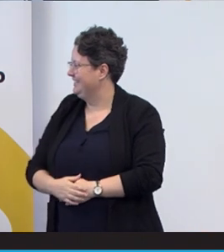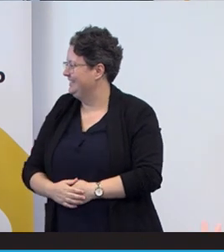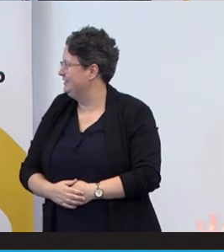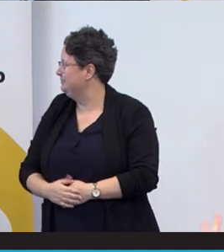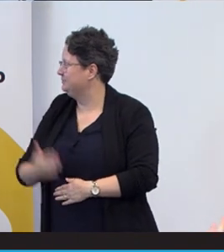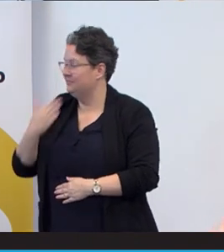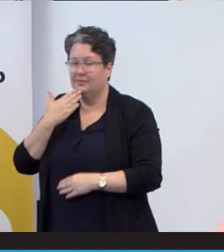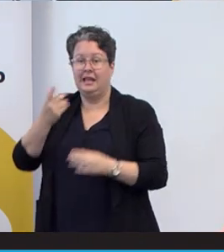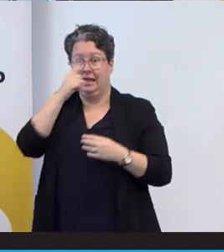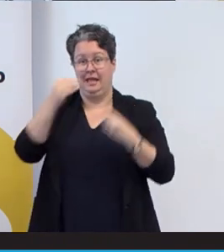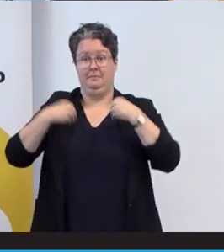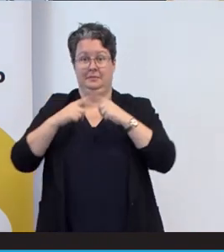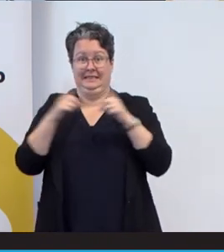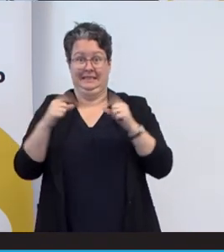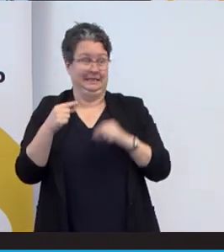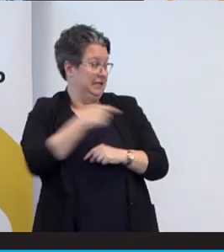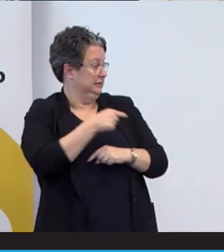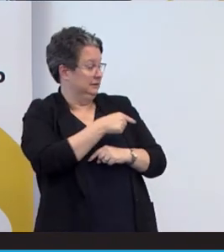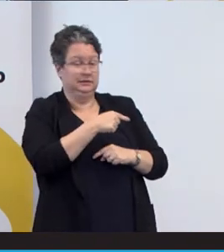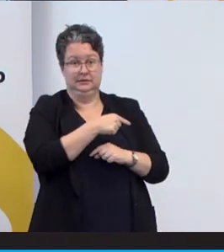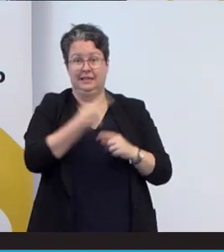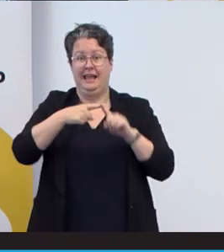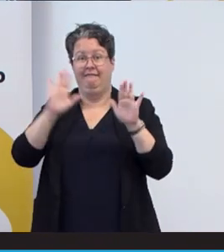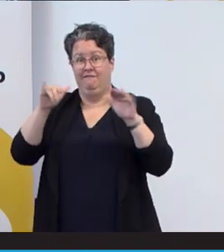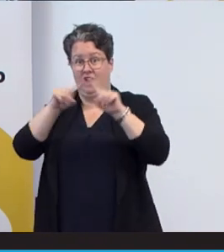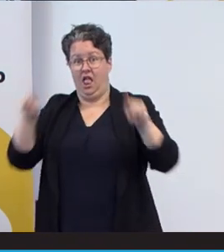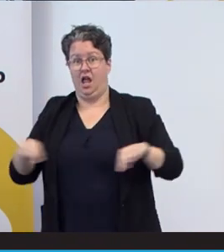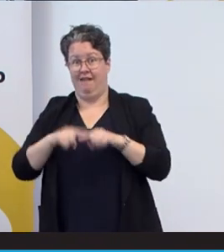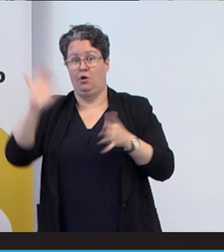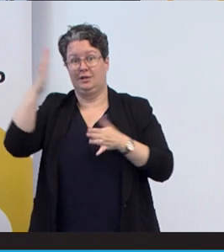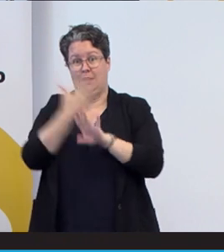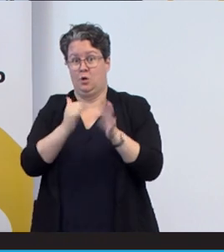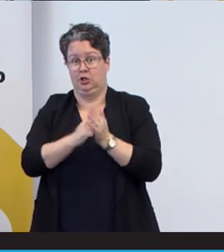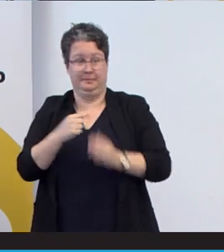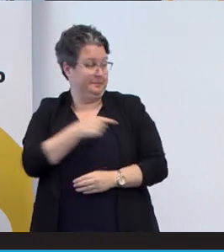Feel free to take my business card and apply for the Ausland workshop for next year.